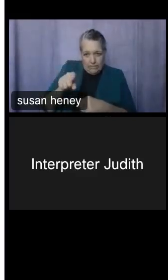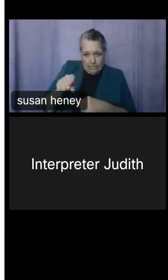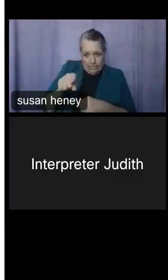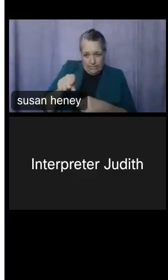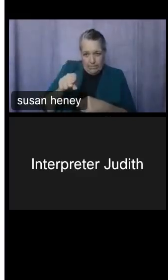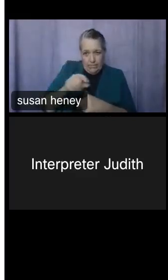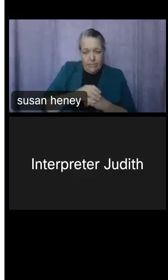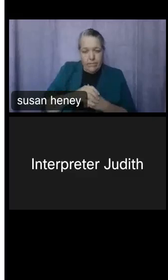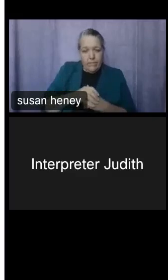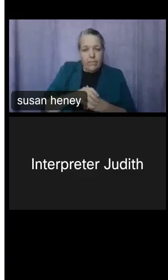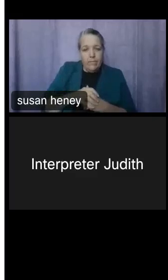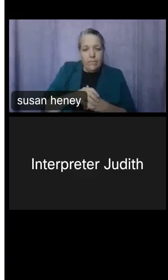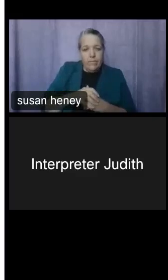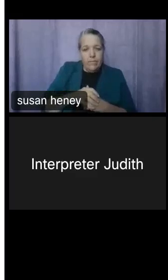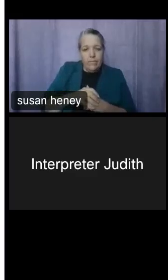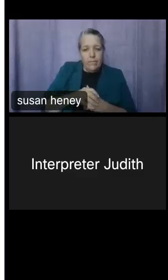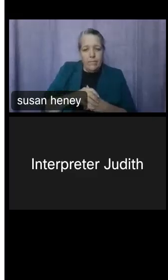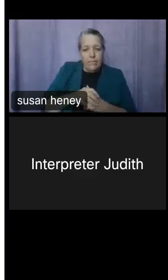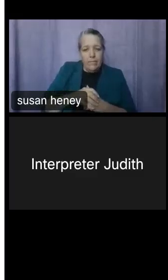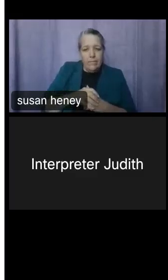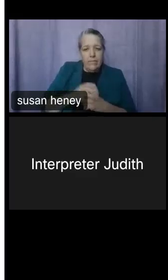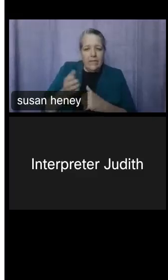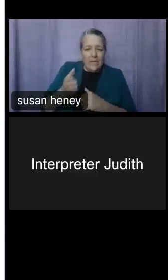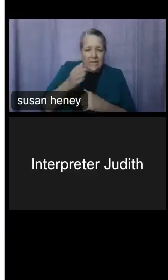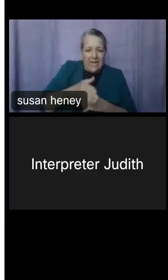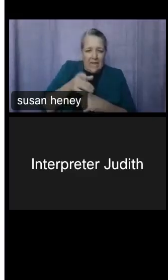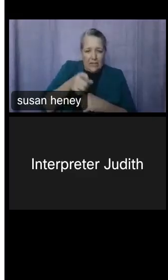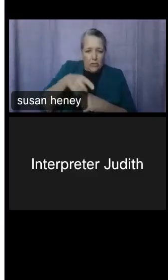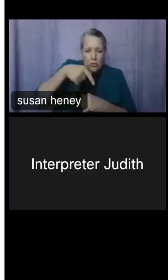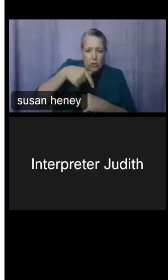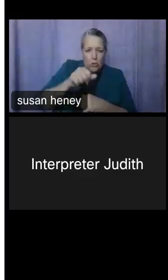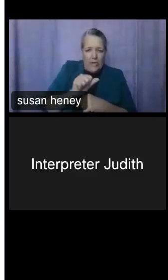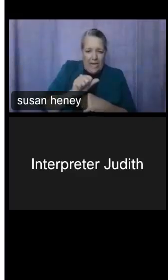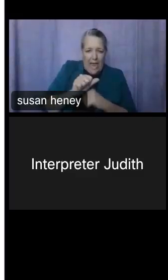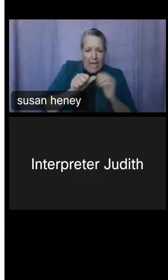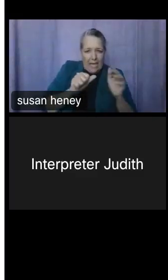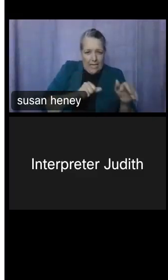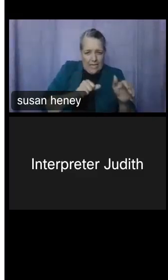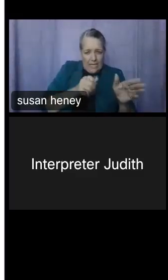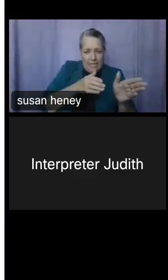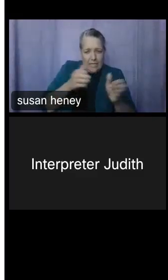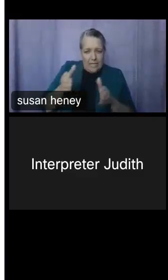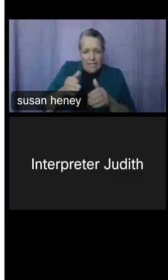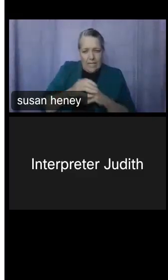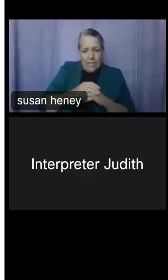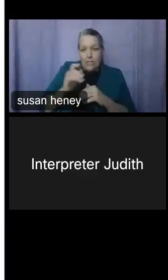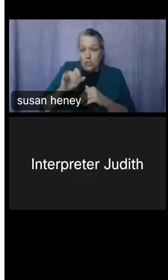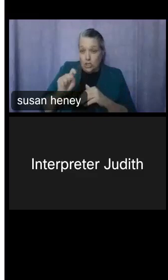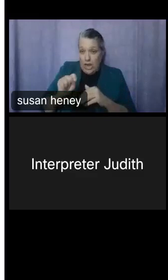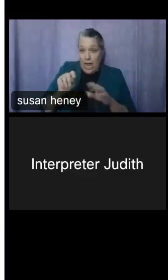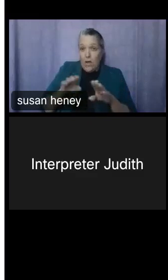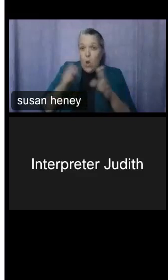right next to the Q&A panel. Definitely keep that chat panel open also, because this is